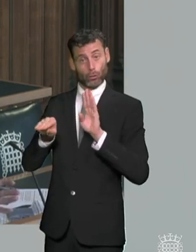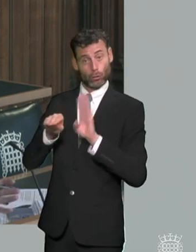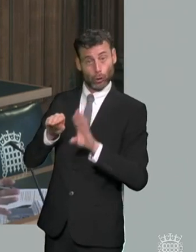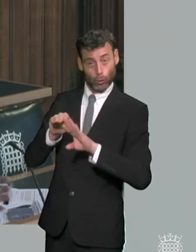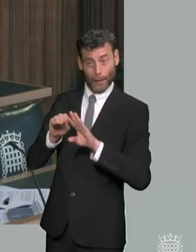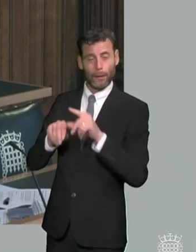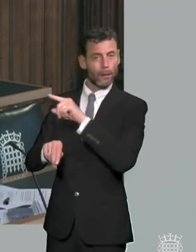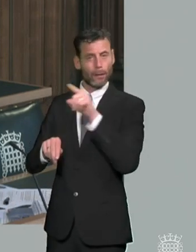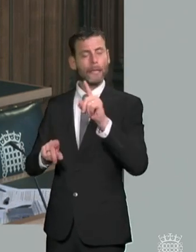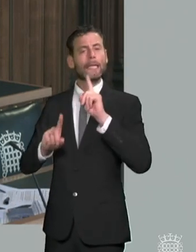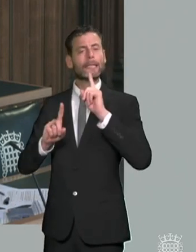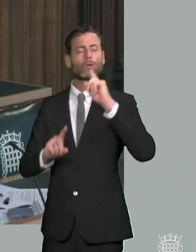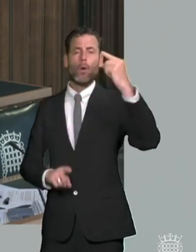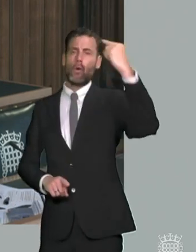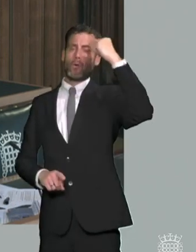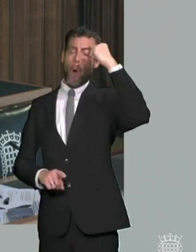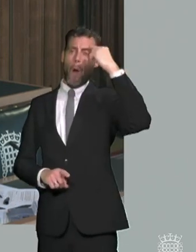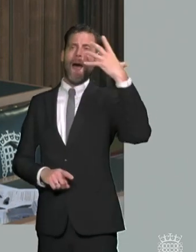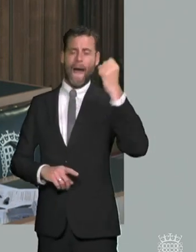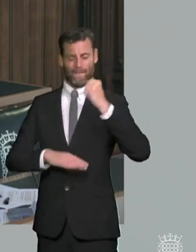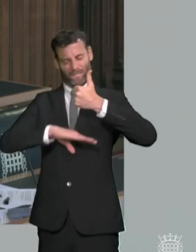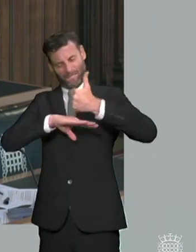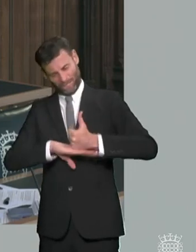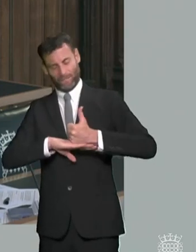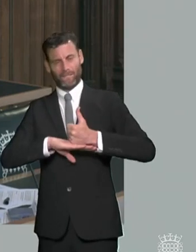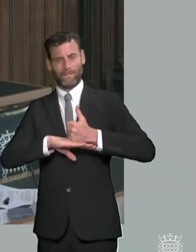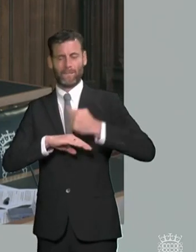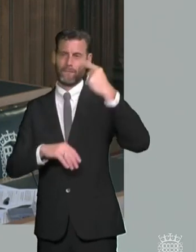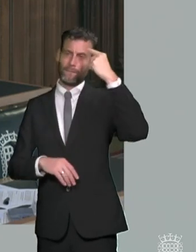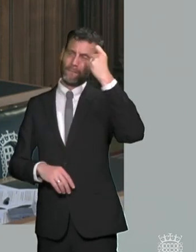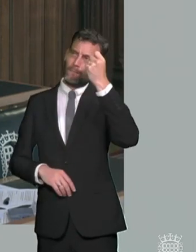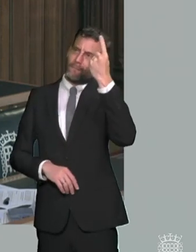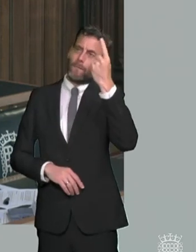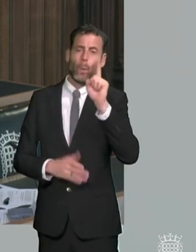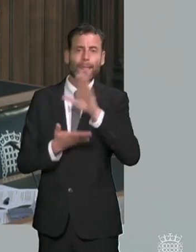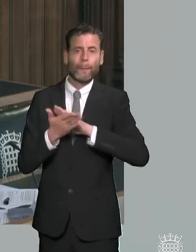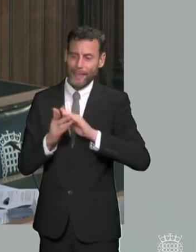regular teacher has a has a slightly higher level of understanding um of all types learn disability